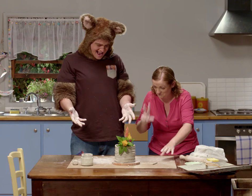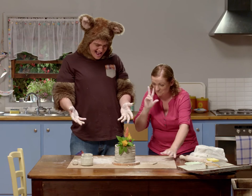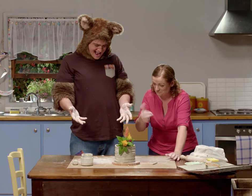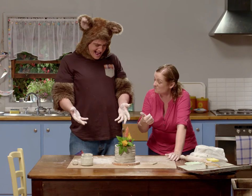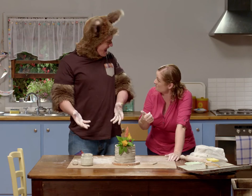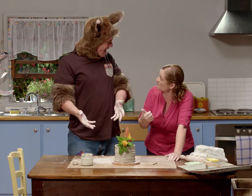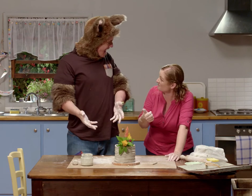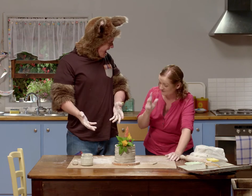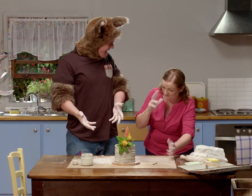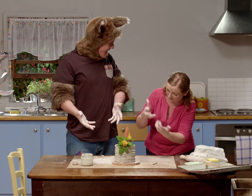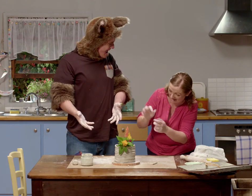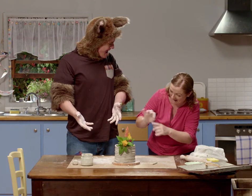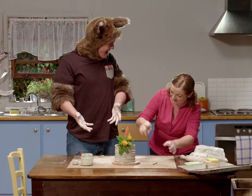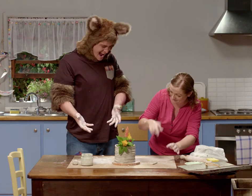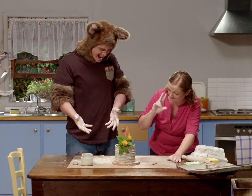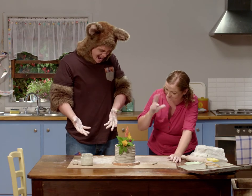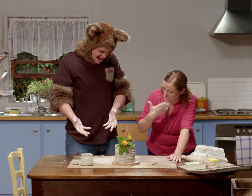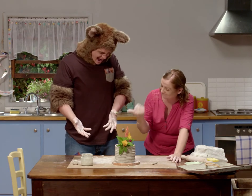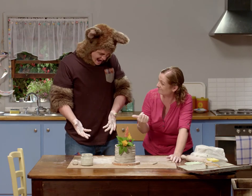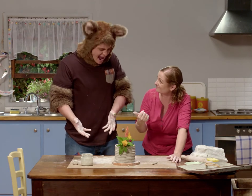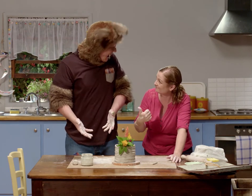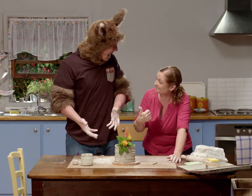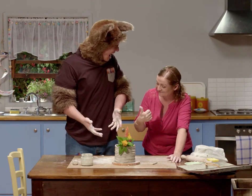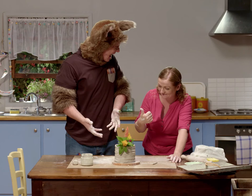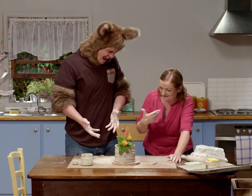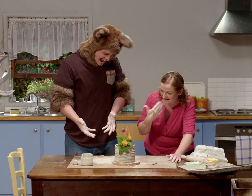Oh it looks great! The colours look lovely.